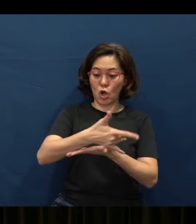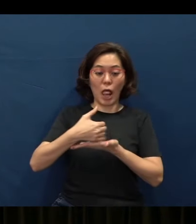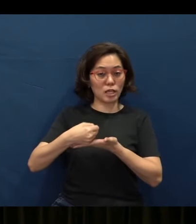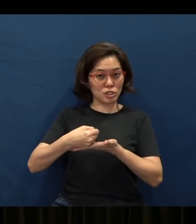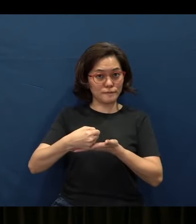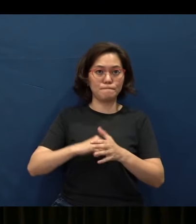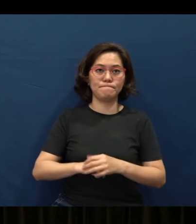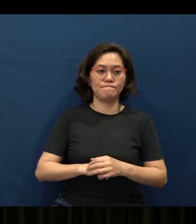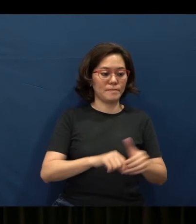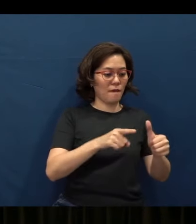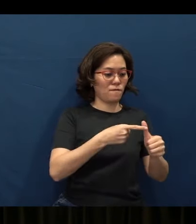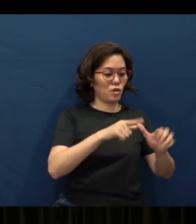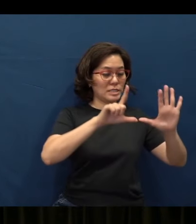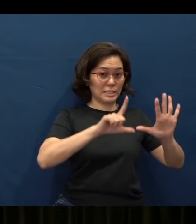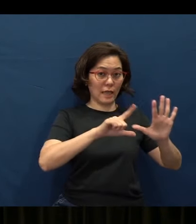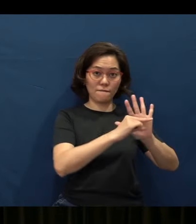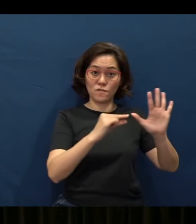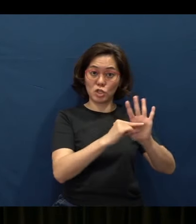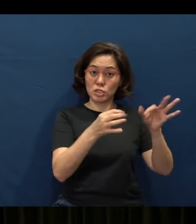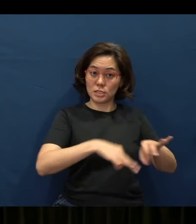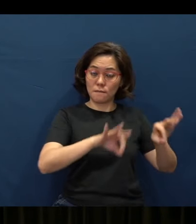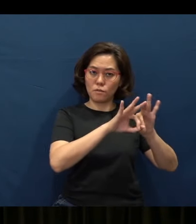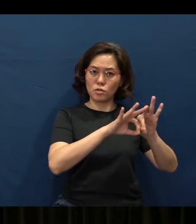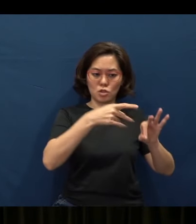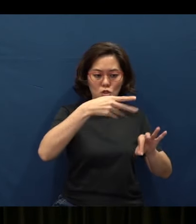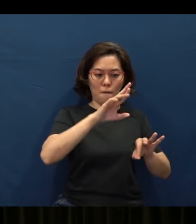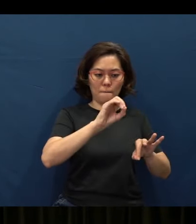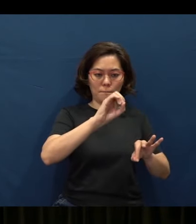Now the first seven verses are important - they are in the prologue, okay.